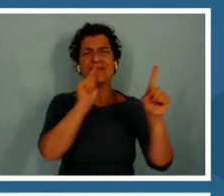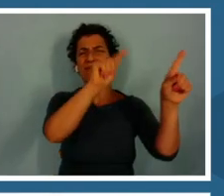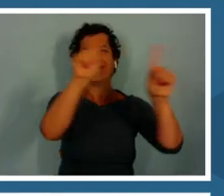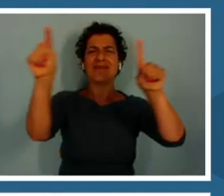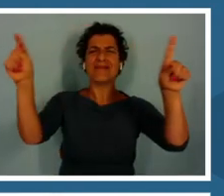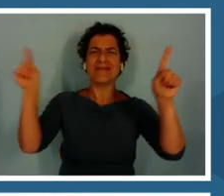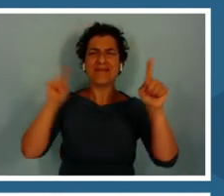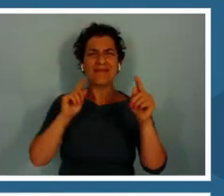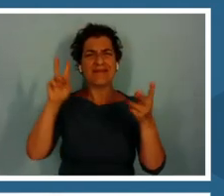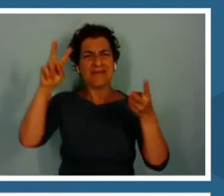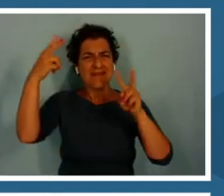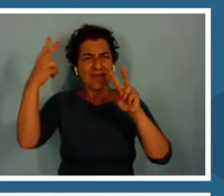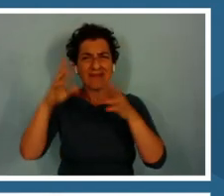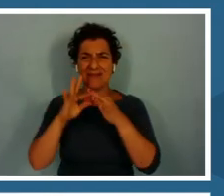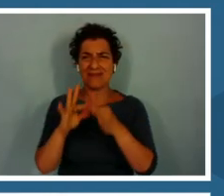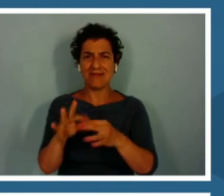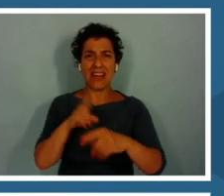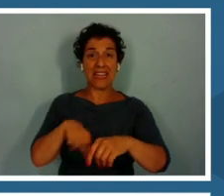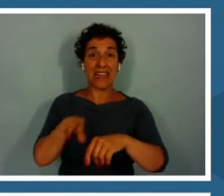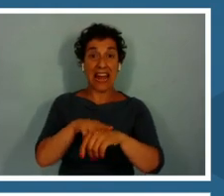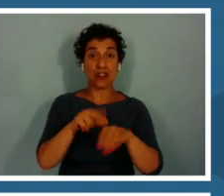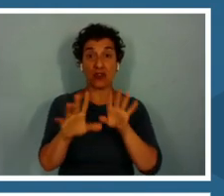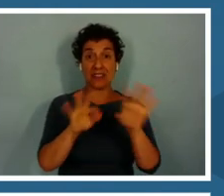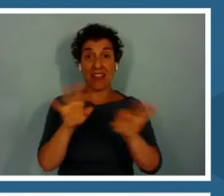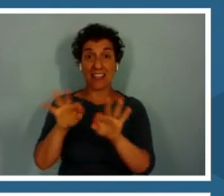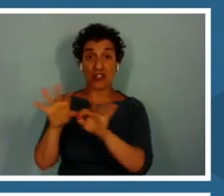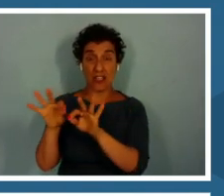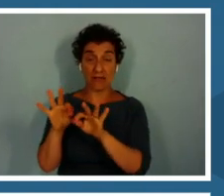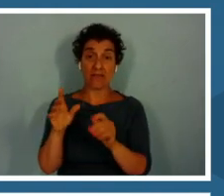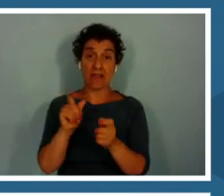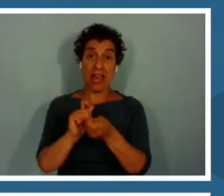around actual selection and adaptation and evolution.